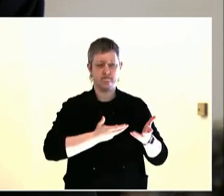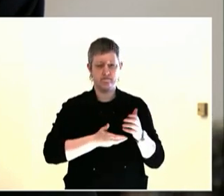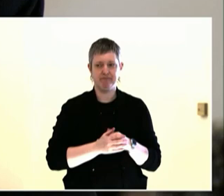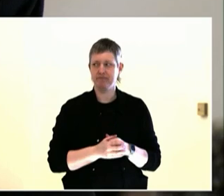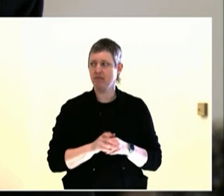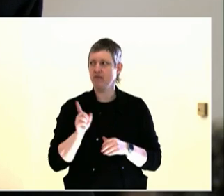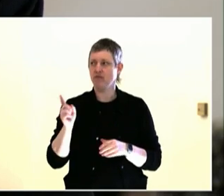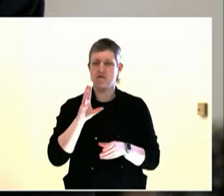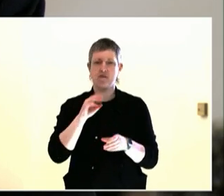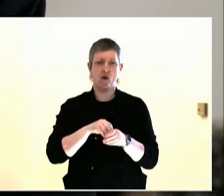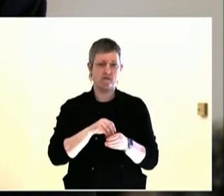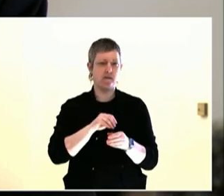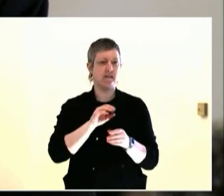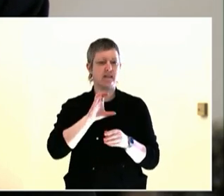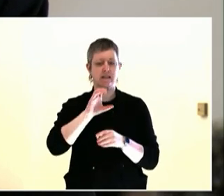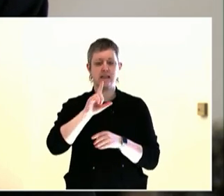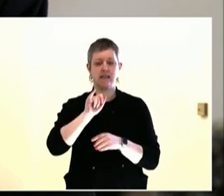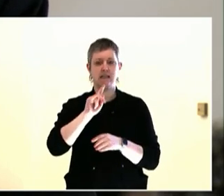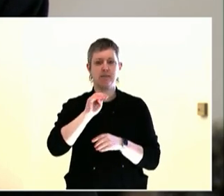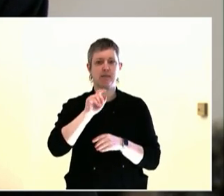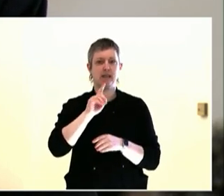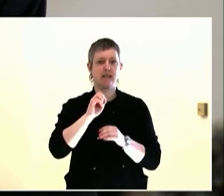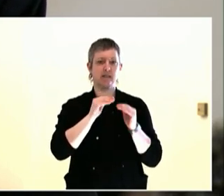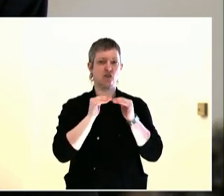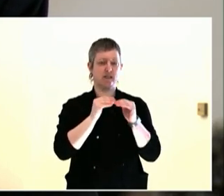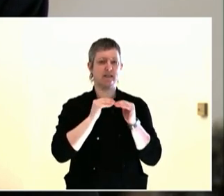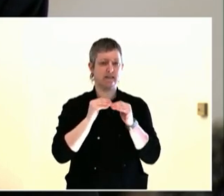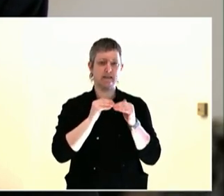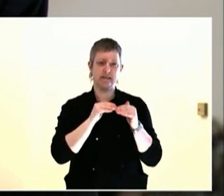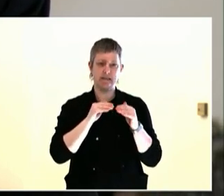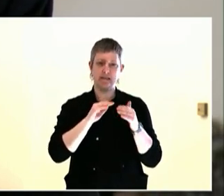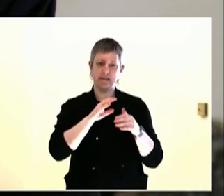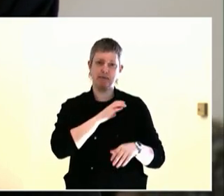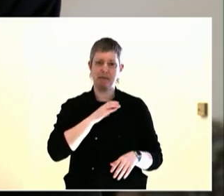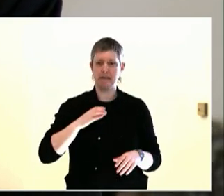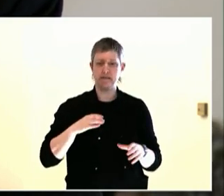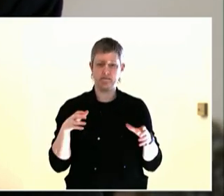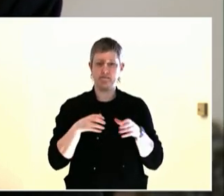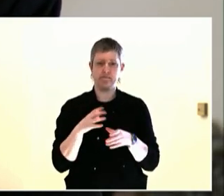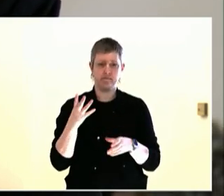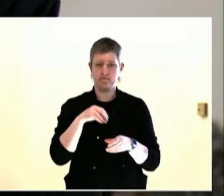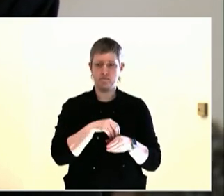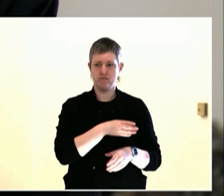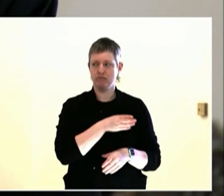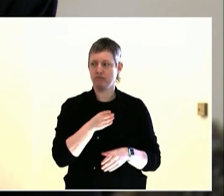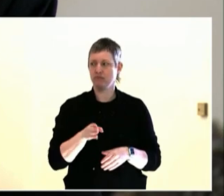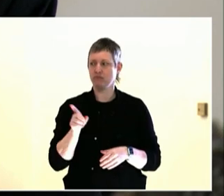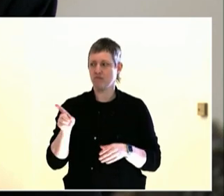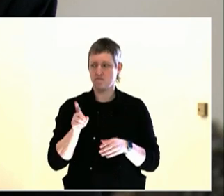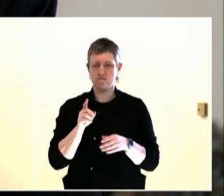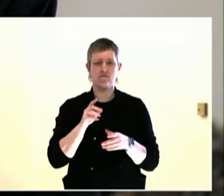So when we see things, when we actually see them, we can understand them better.